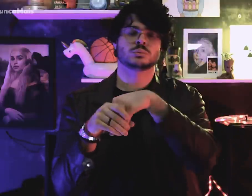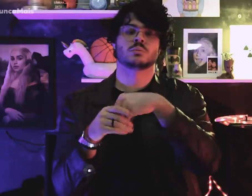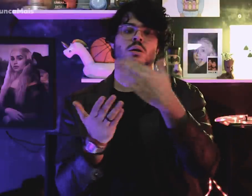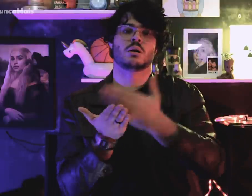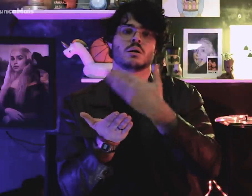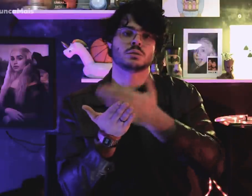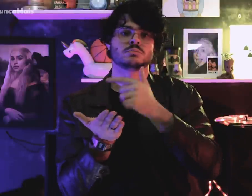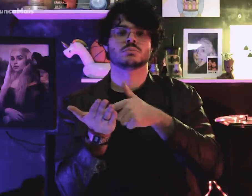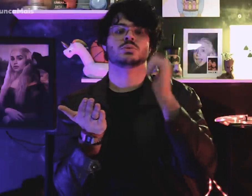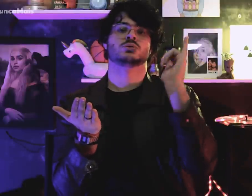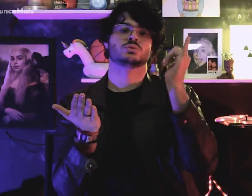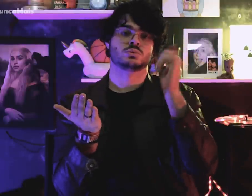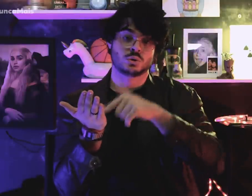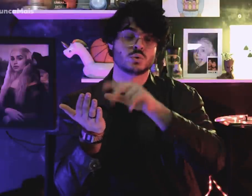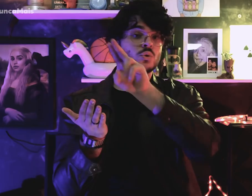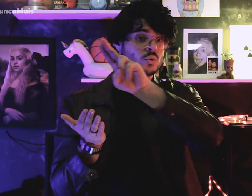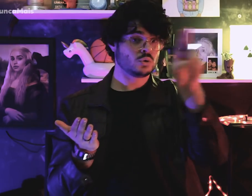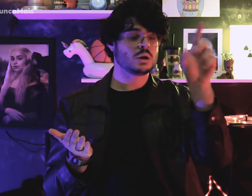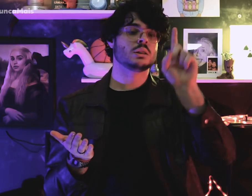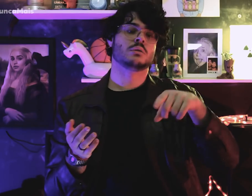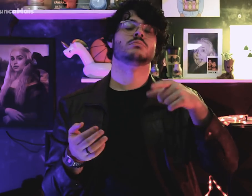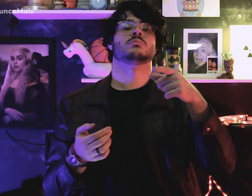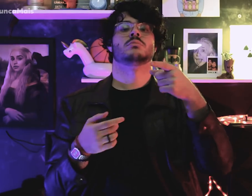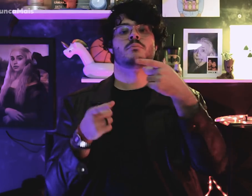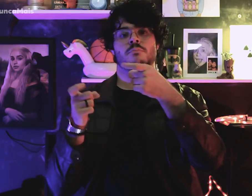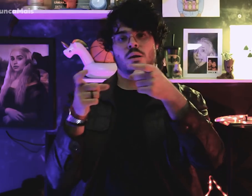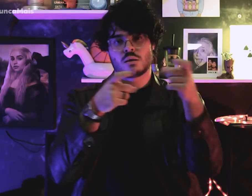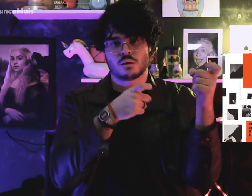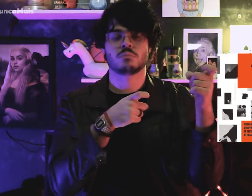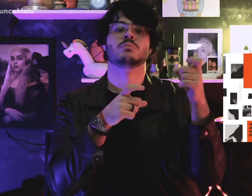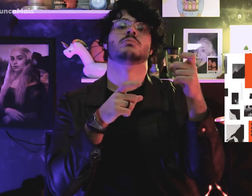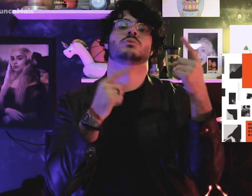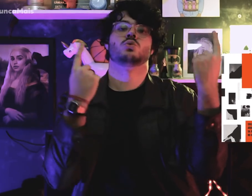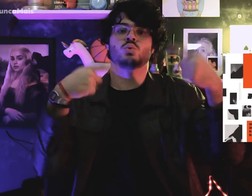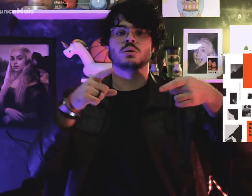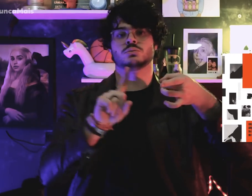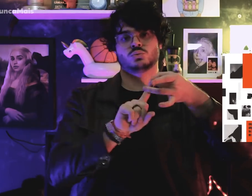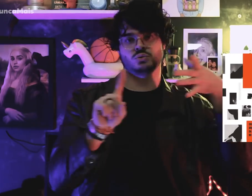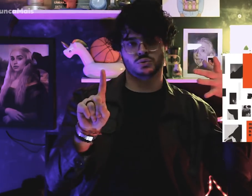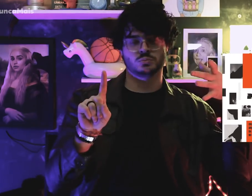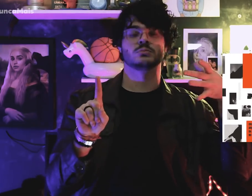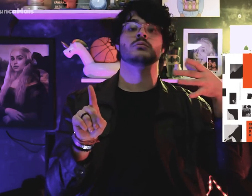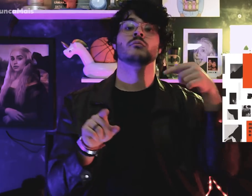in the book “The Rifles and the Arrows”